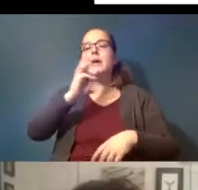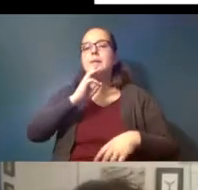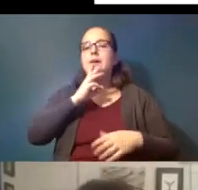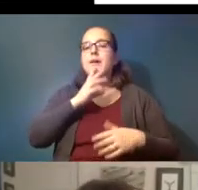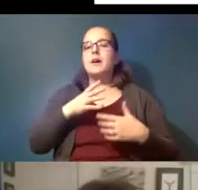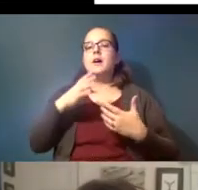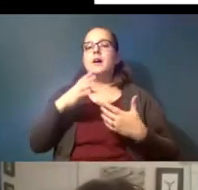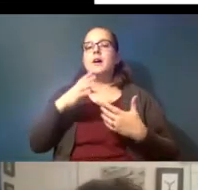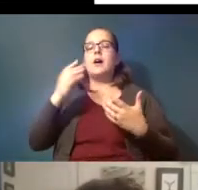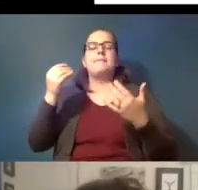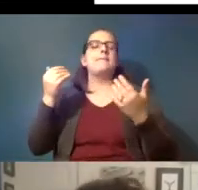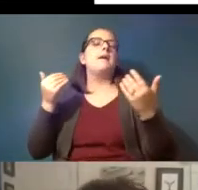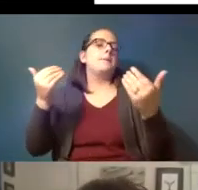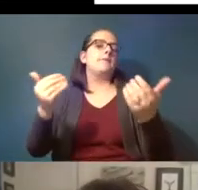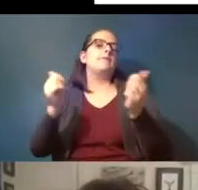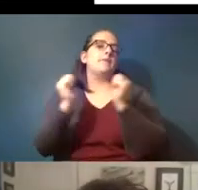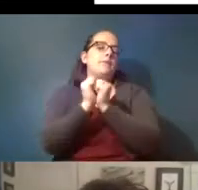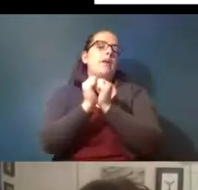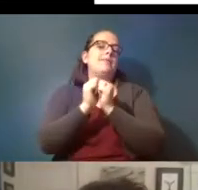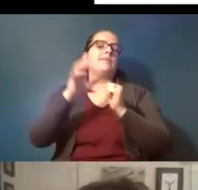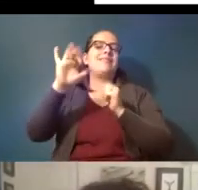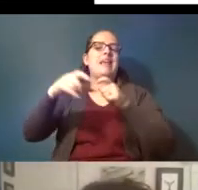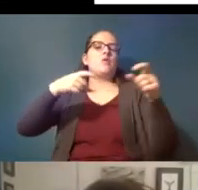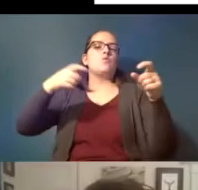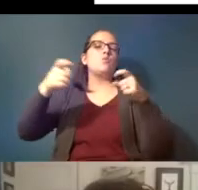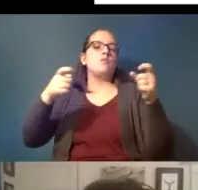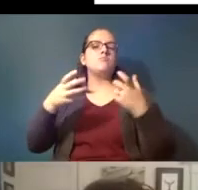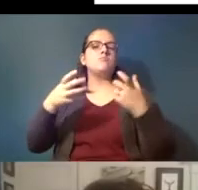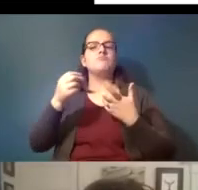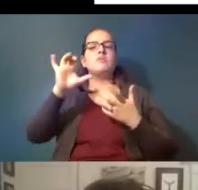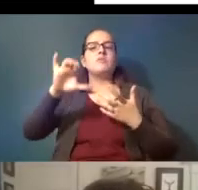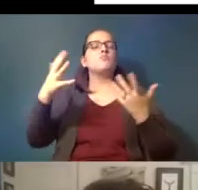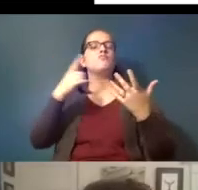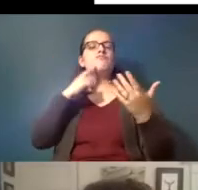to move forward with with that regulation and that's what they're they're moving forward with